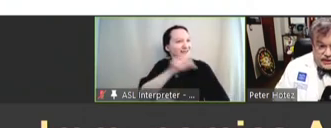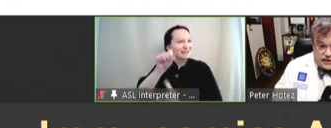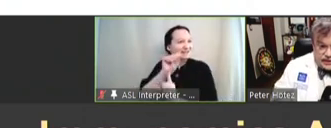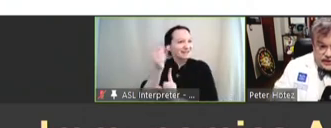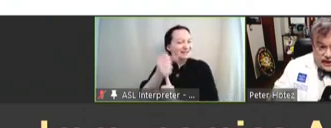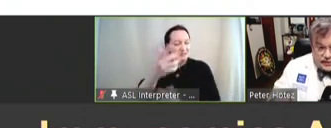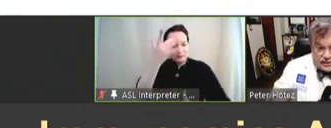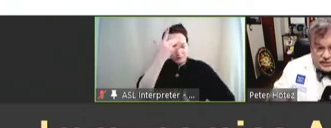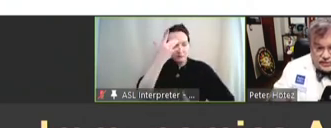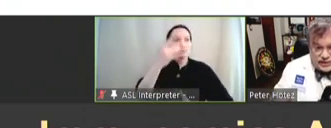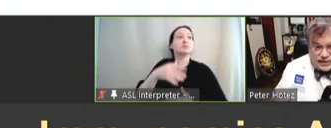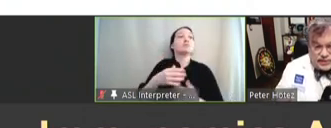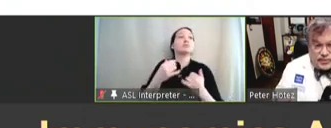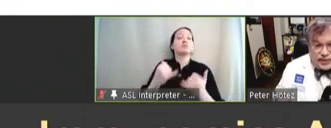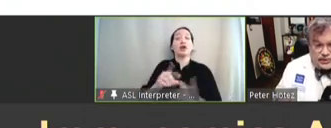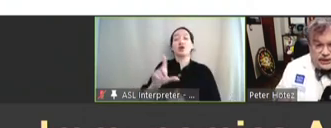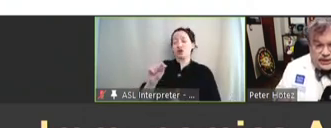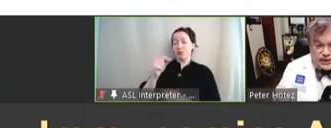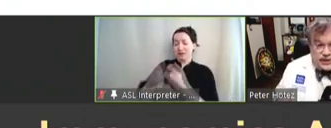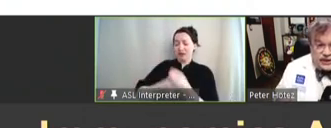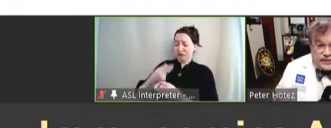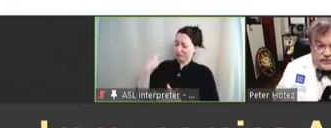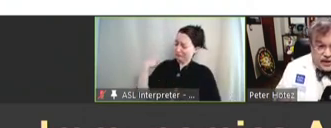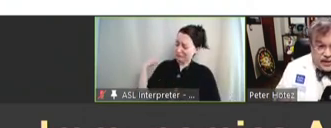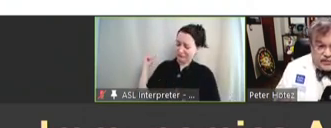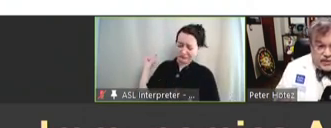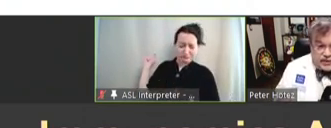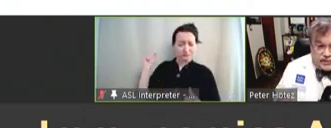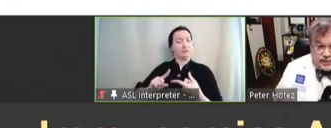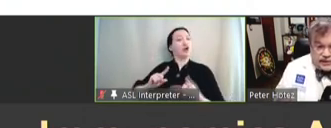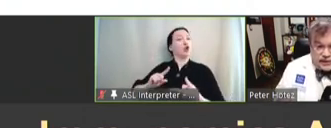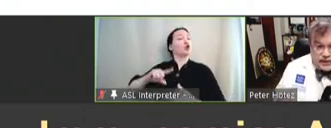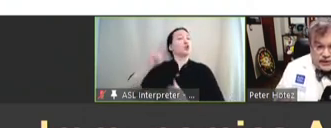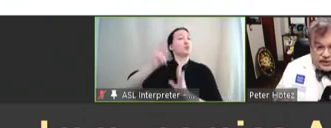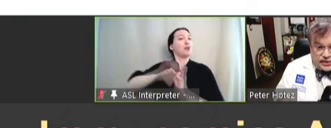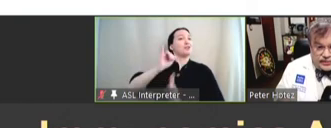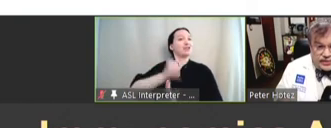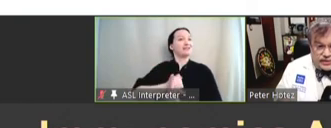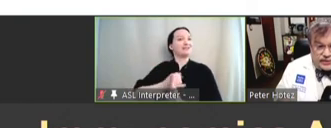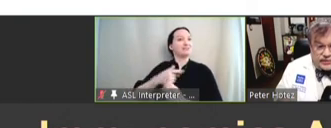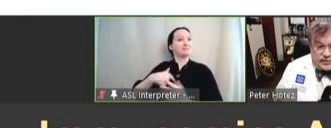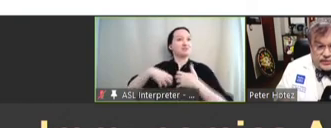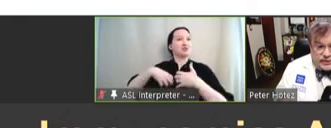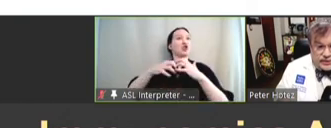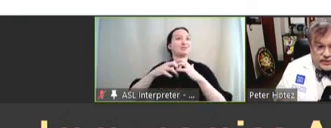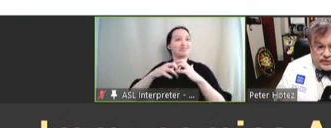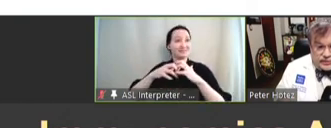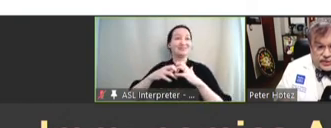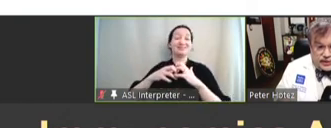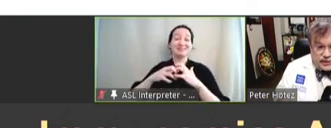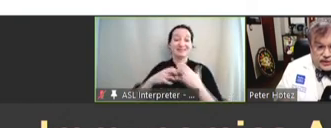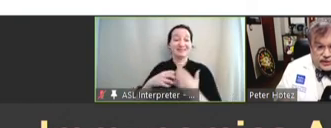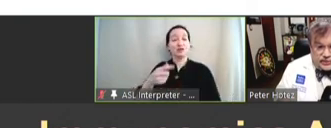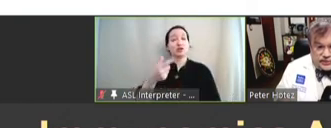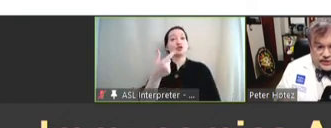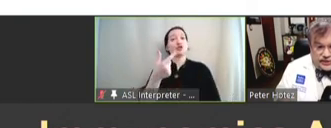this is now a 20-year project that I started when we were at George Washington University